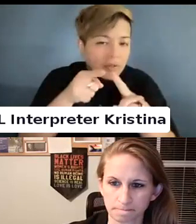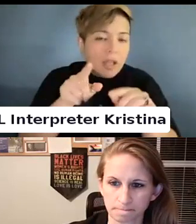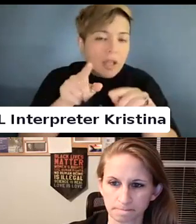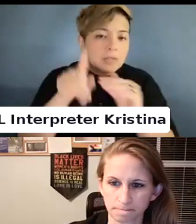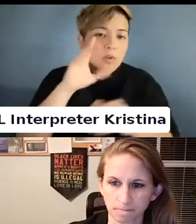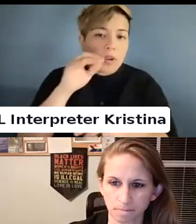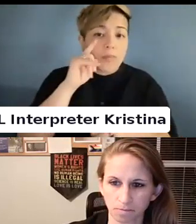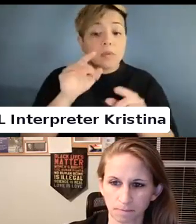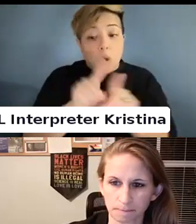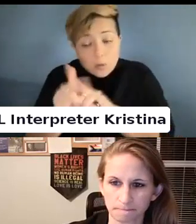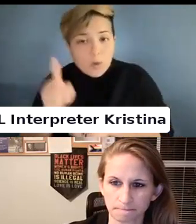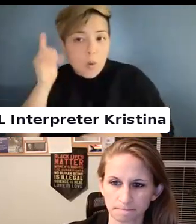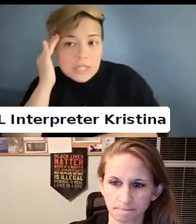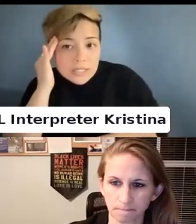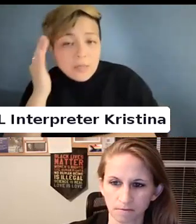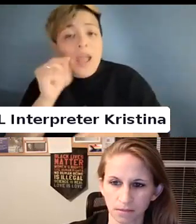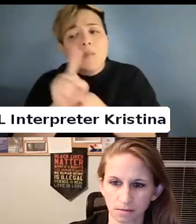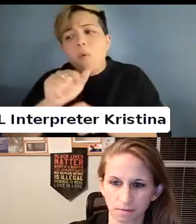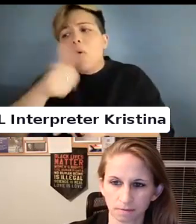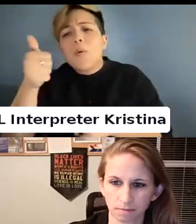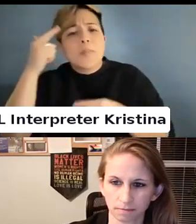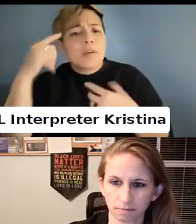As well as certain mental health disabilities such as depression.